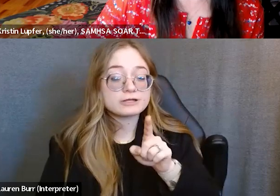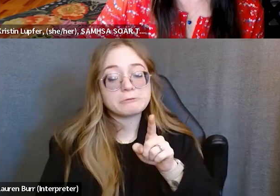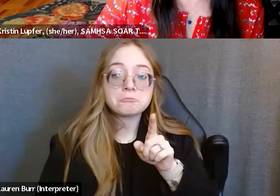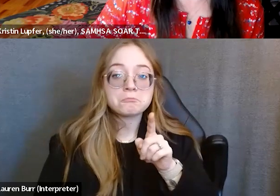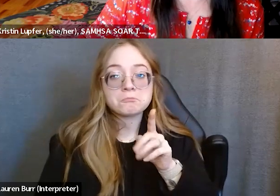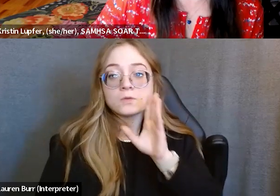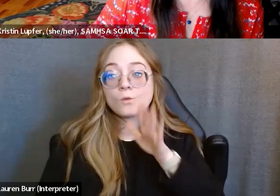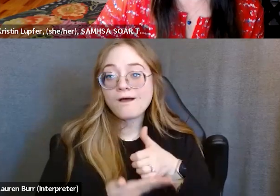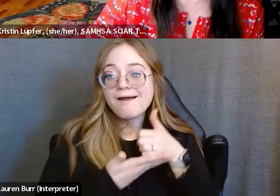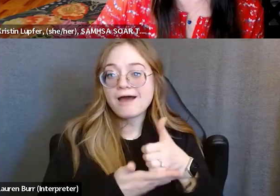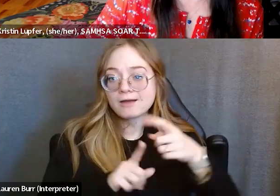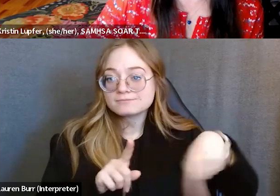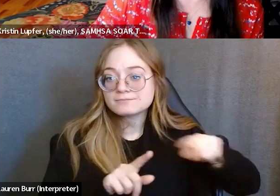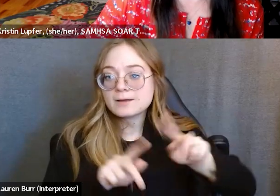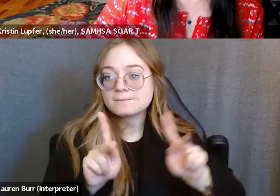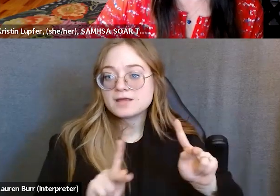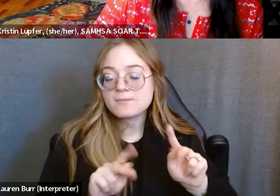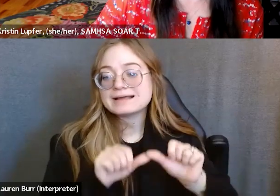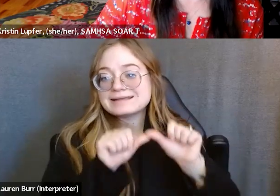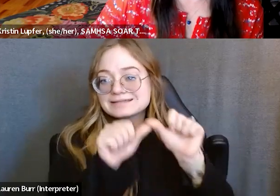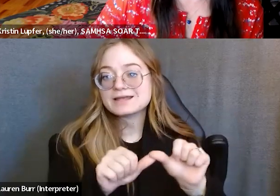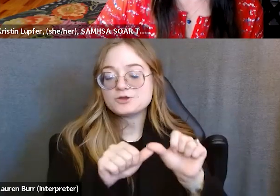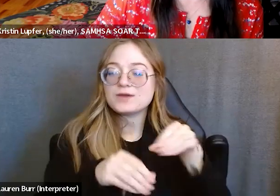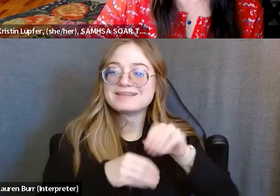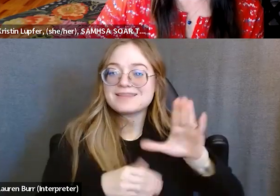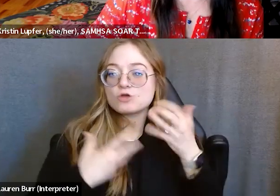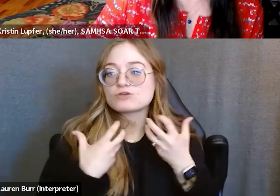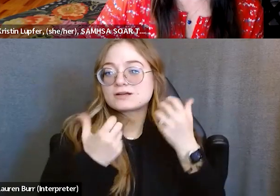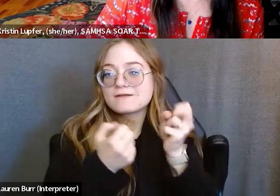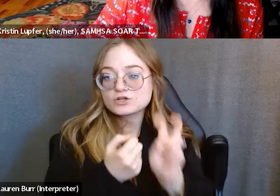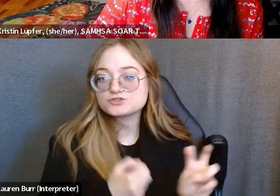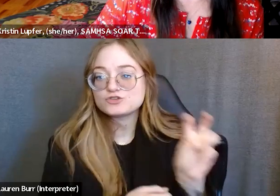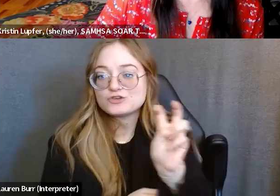to stay in recovery because they're more likely to be in control.